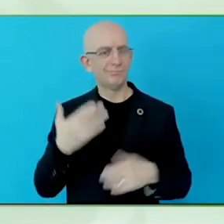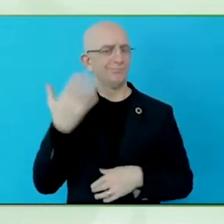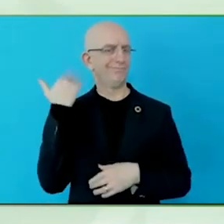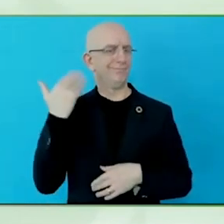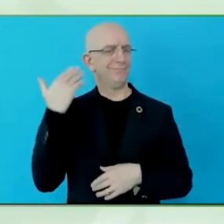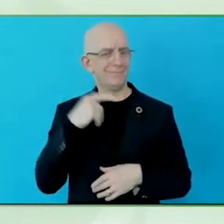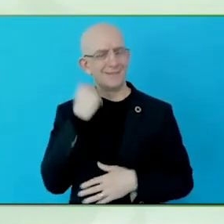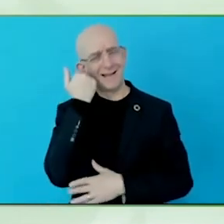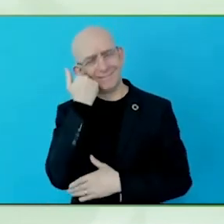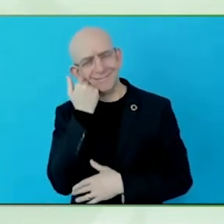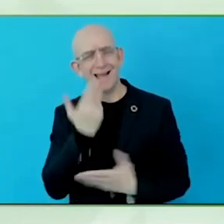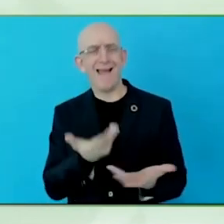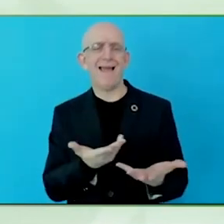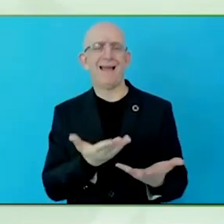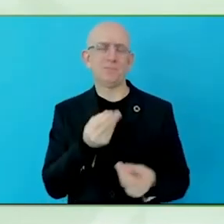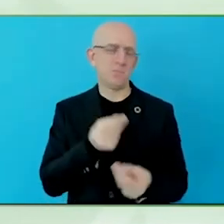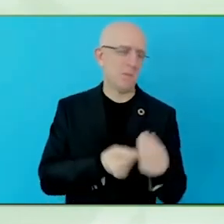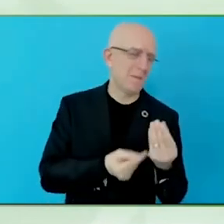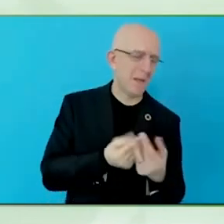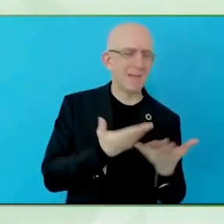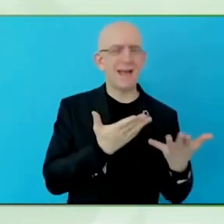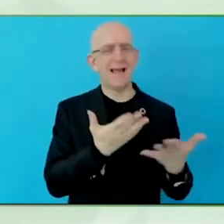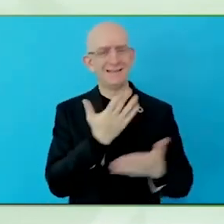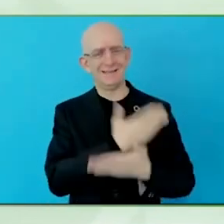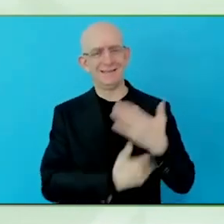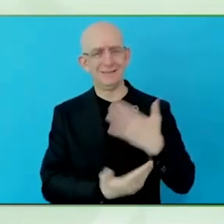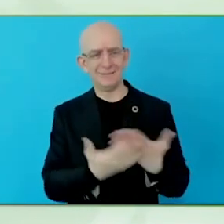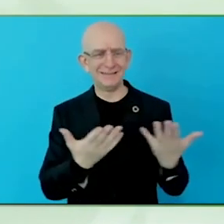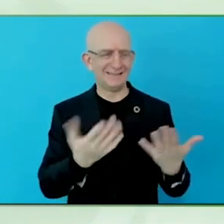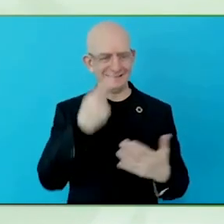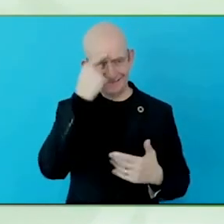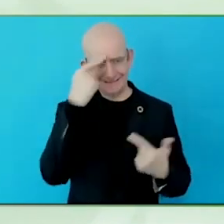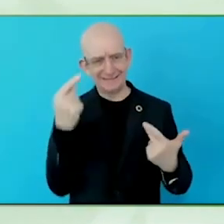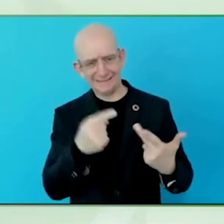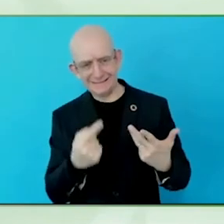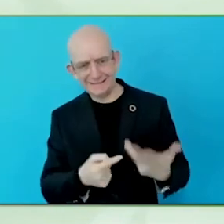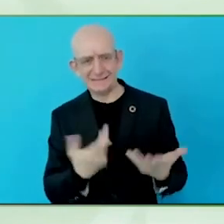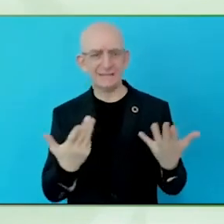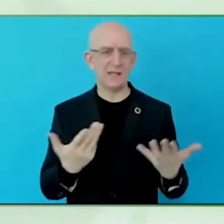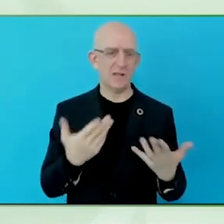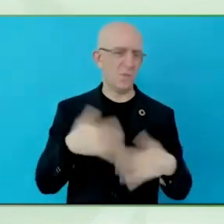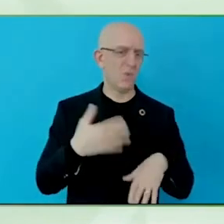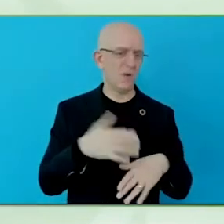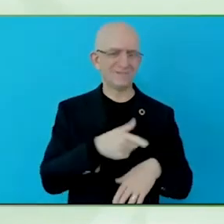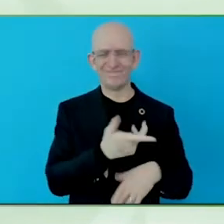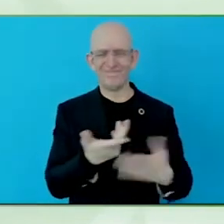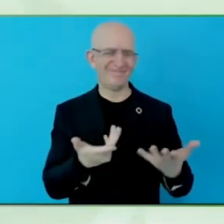Thanks to assistive technology, people can participate in